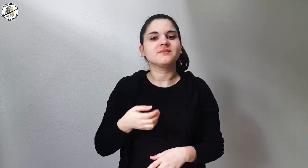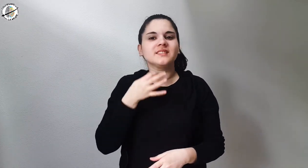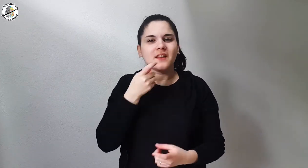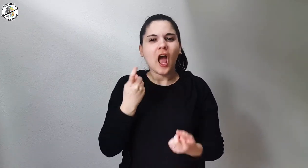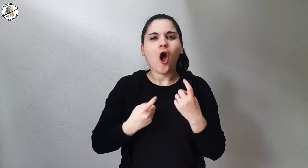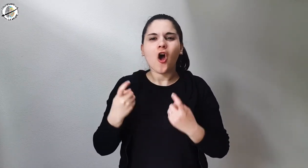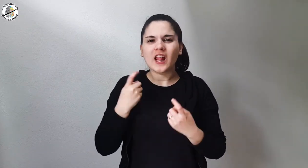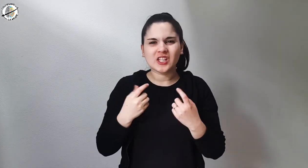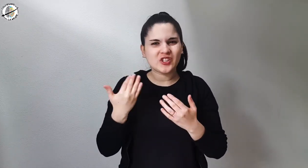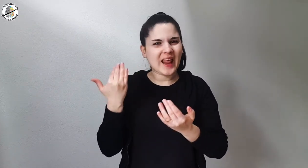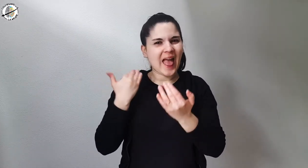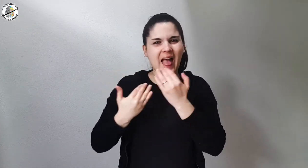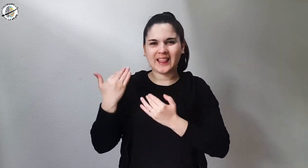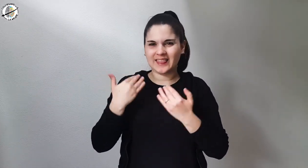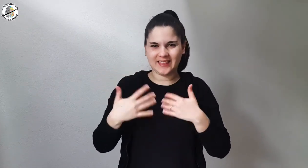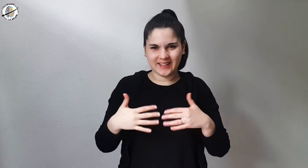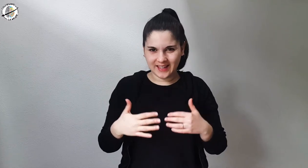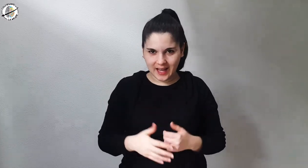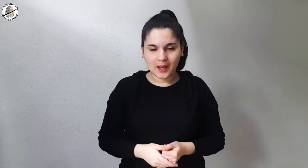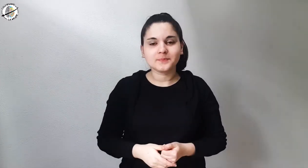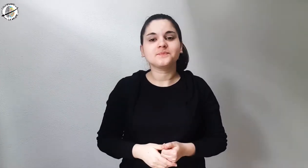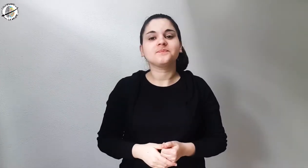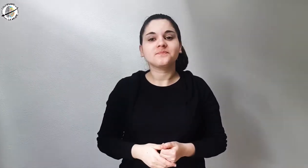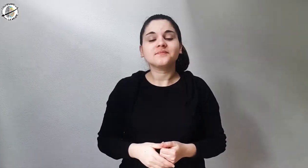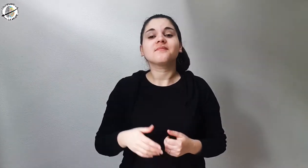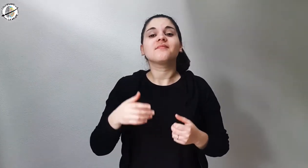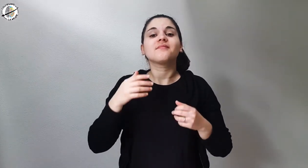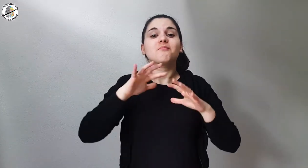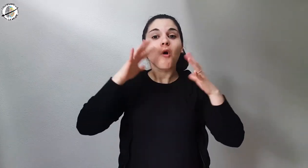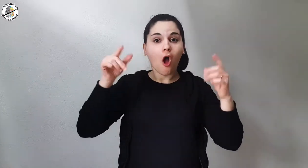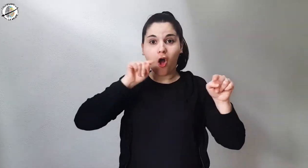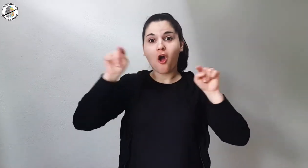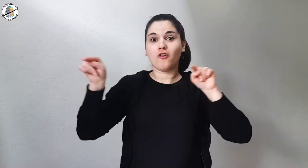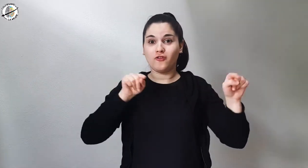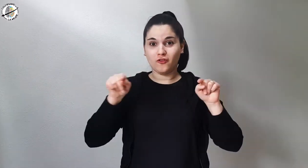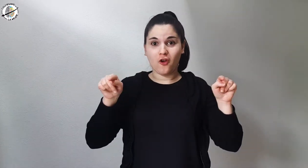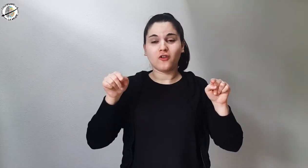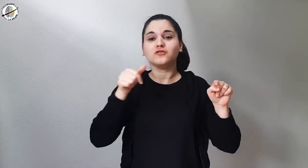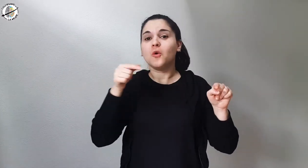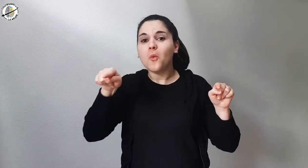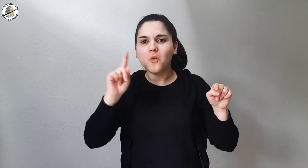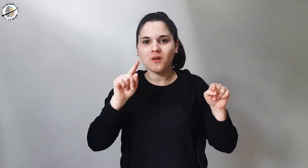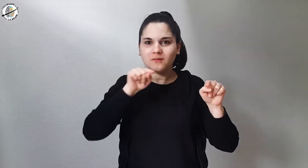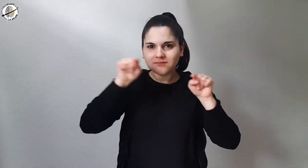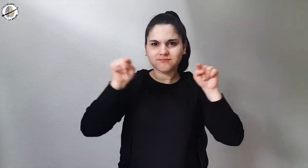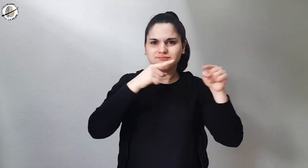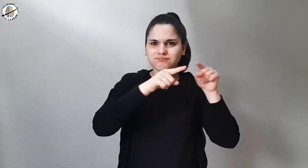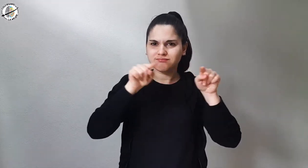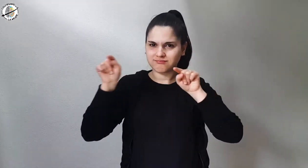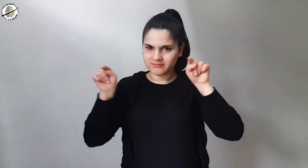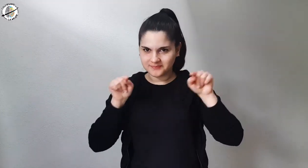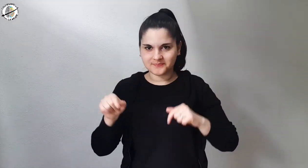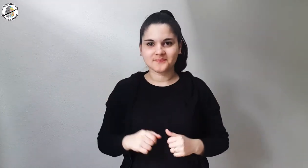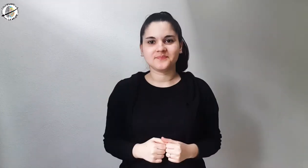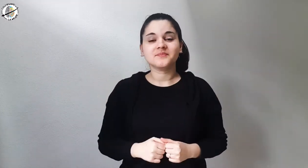This means that it has an ancient origin. In various parts of the world.